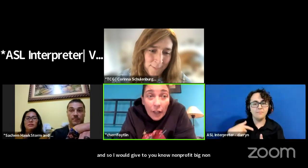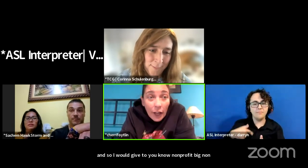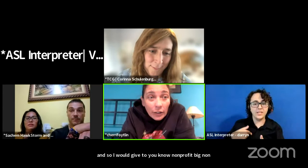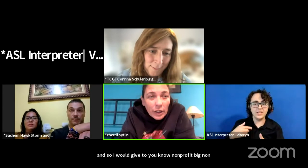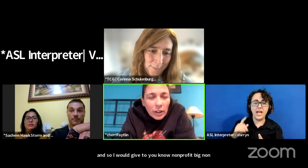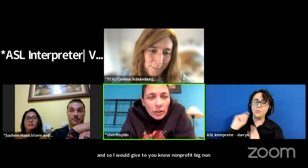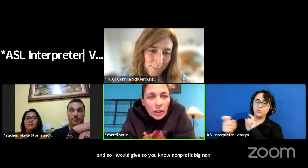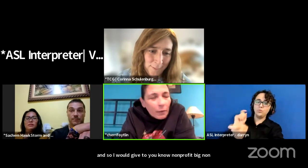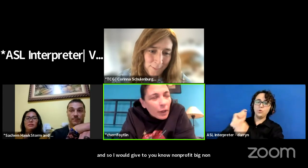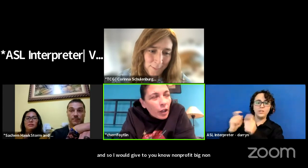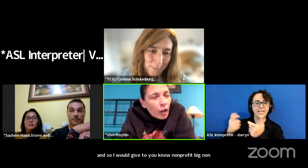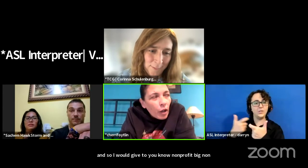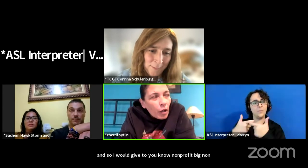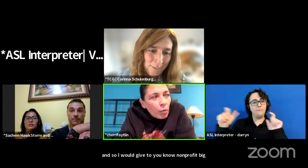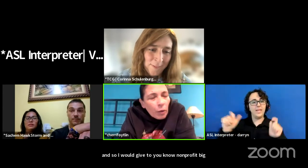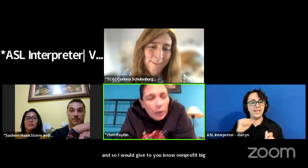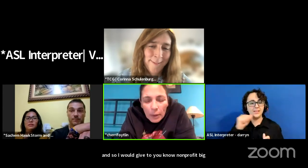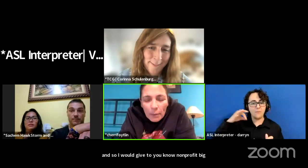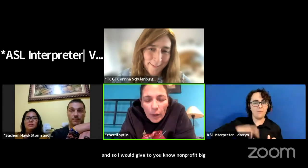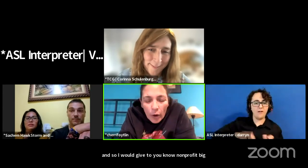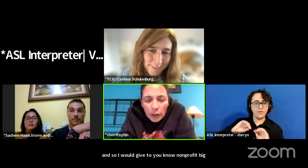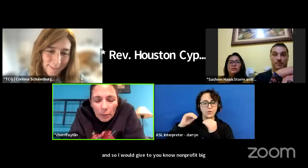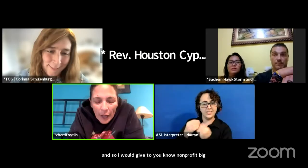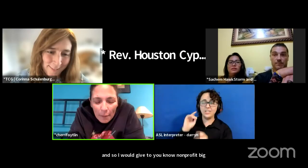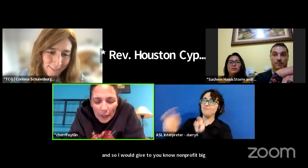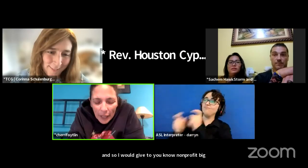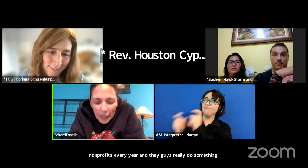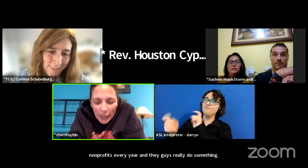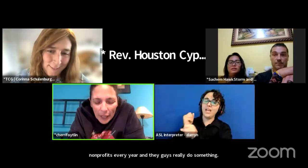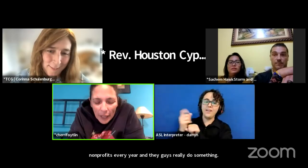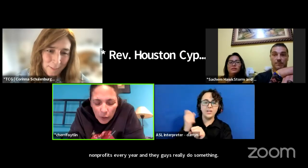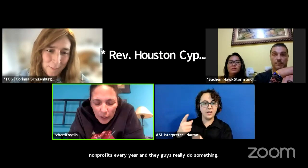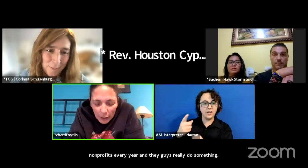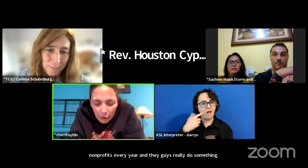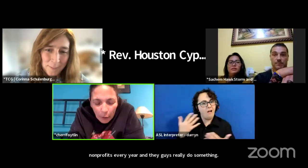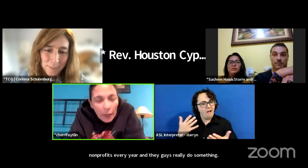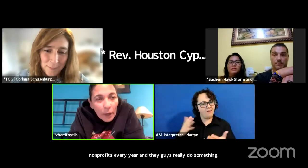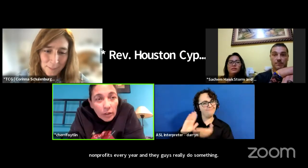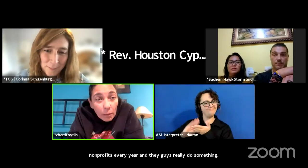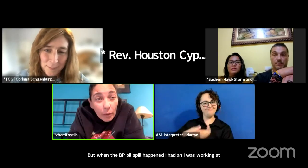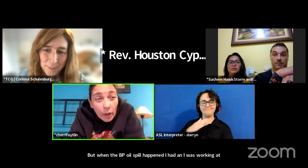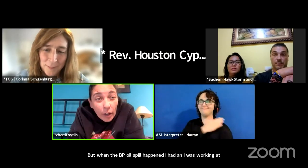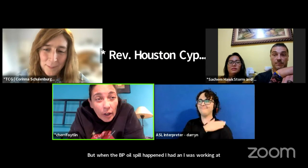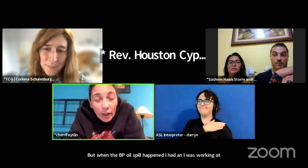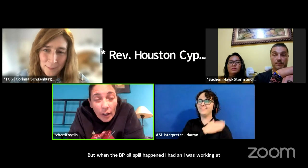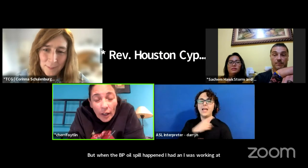and think I was really doing something. But when the BP oil spill happened, I had and I was working at it for a paper as a reporter